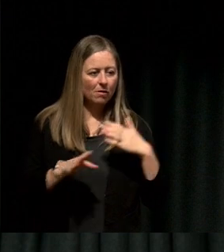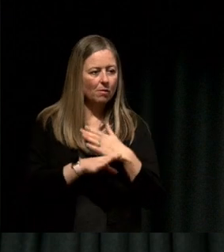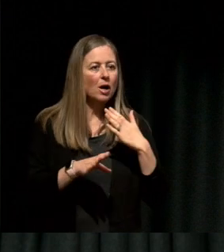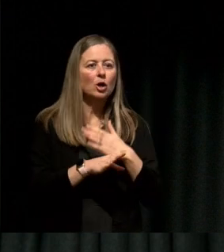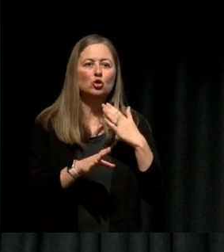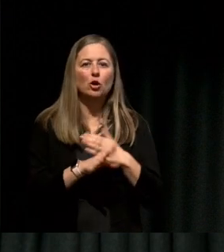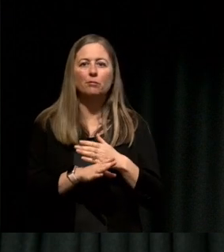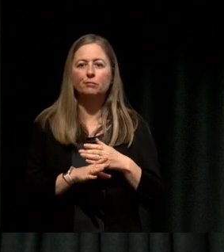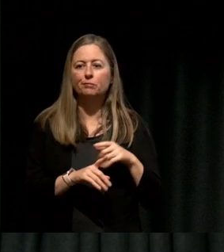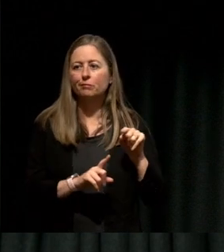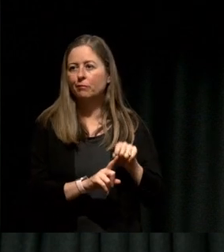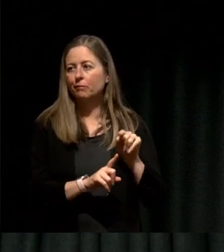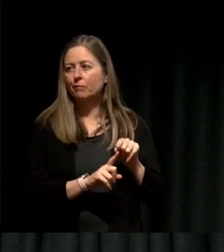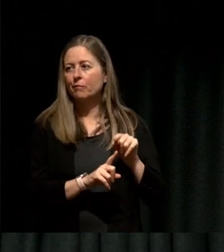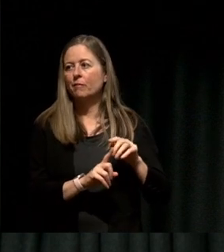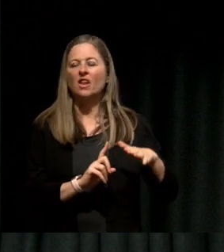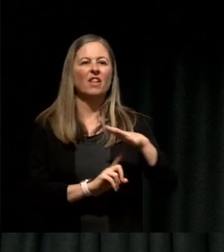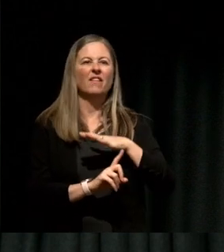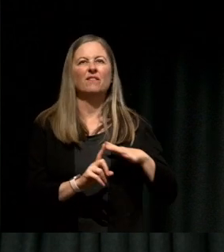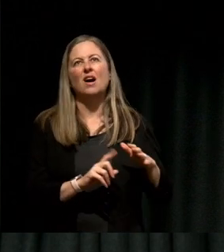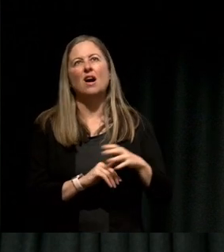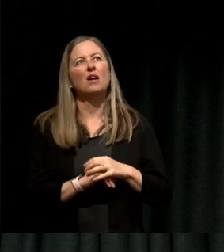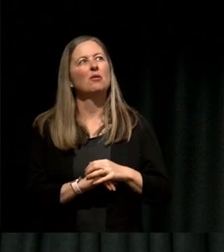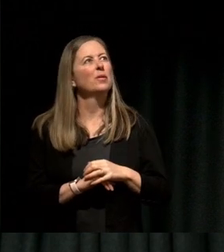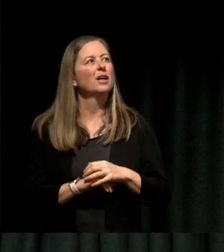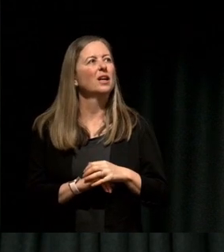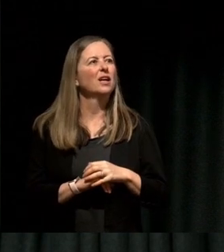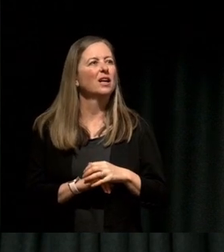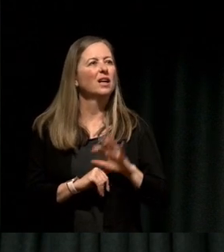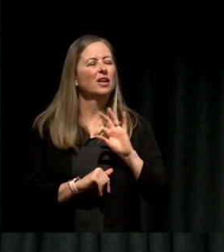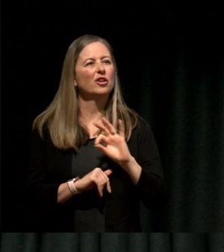you- the environment is not giving you a vision of what a "by me" even looks likel and so